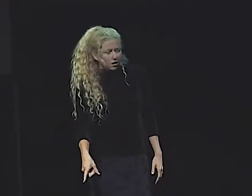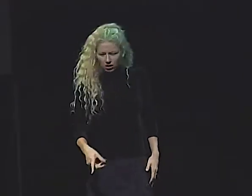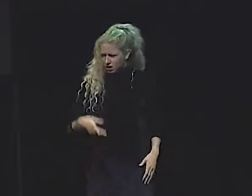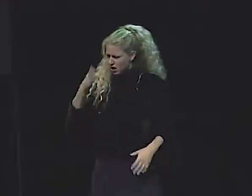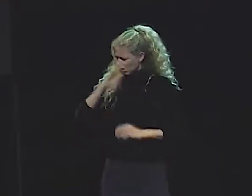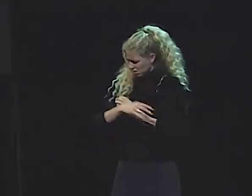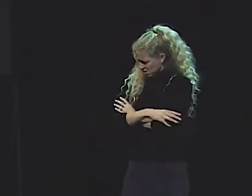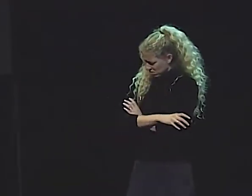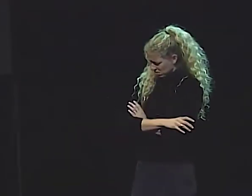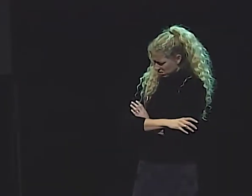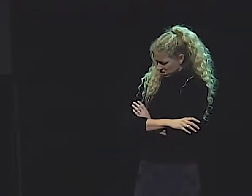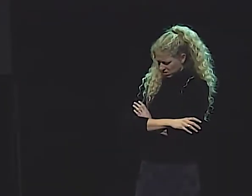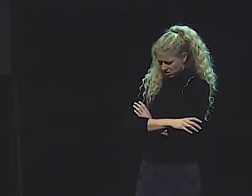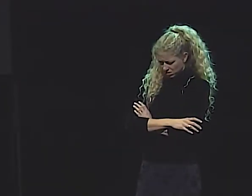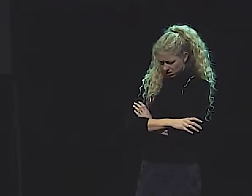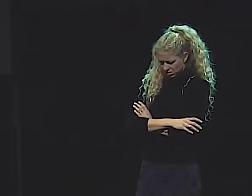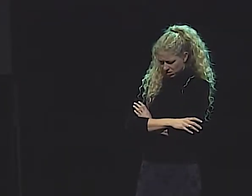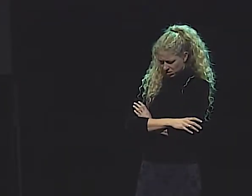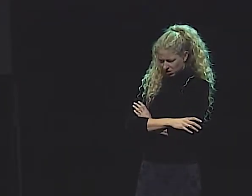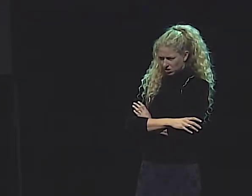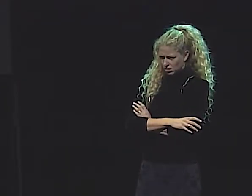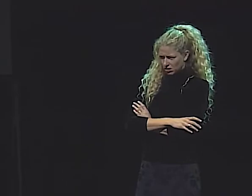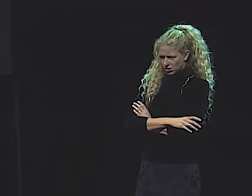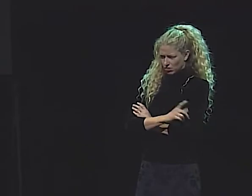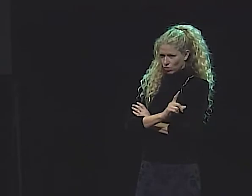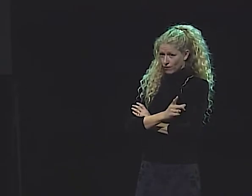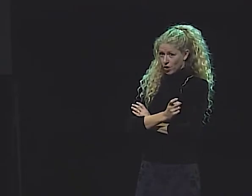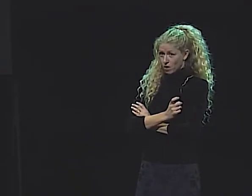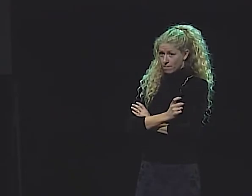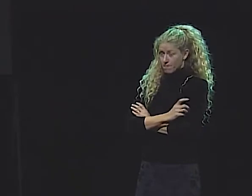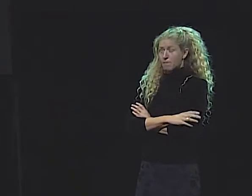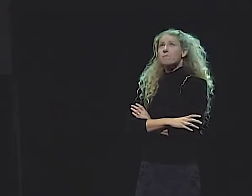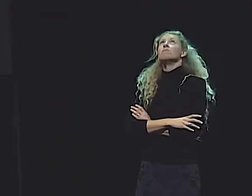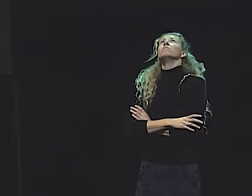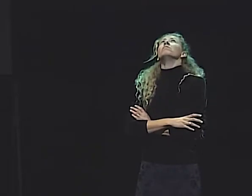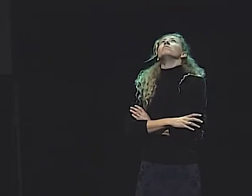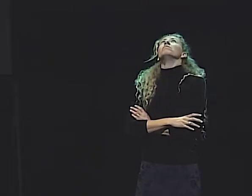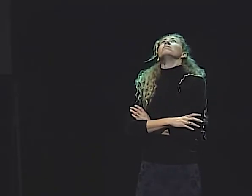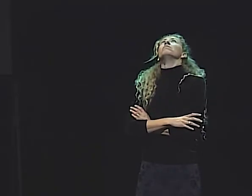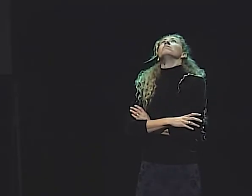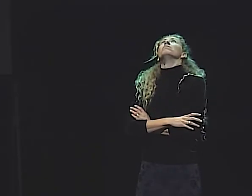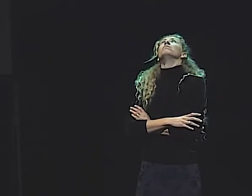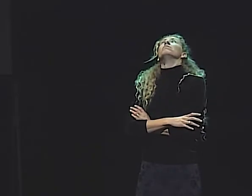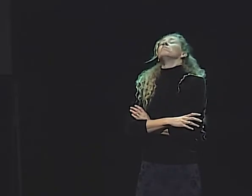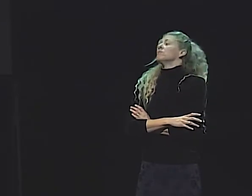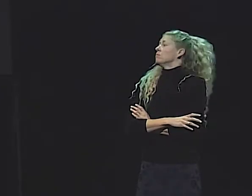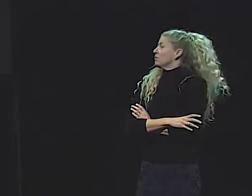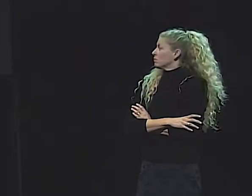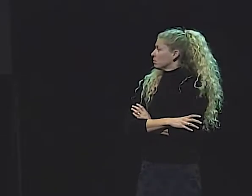WHAT WAS GOING ON, AND THEY POINTED TO THIS DEAD GIRL LYING THERE.